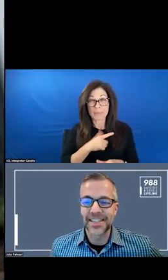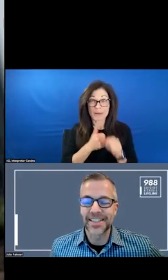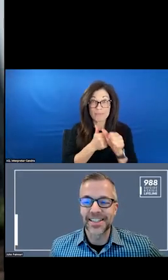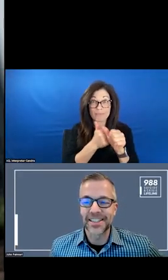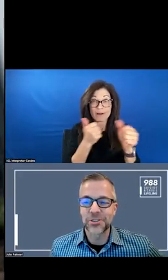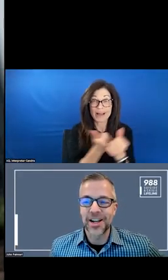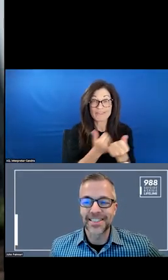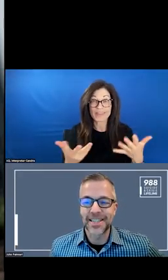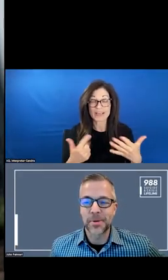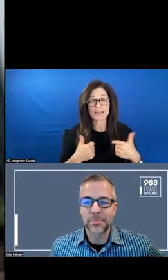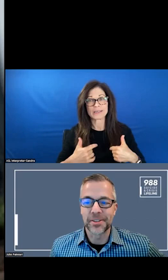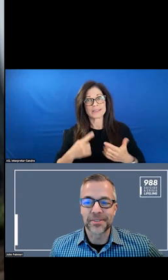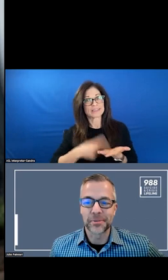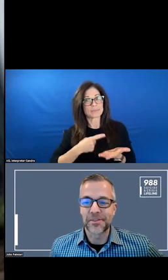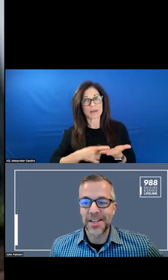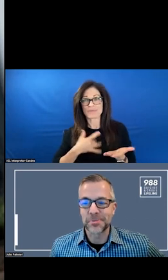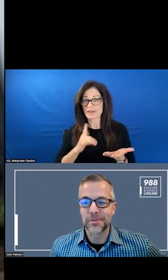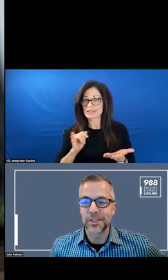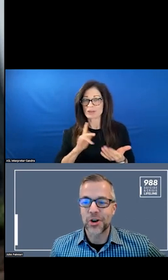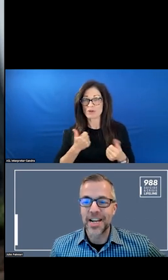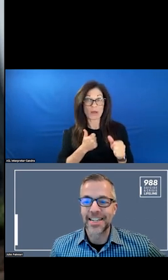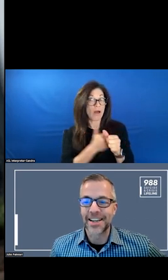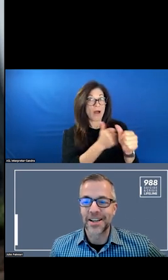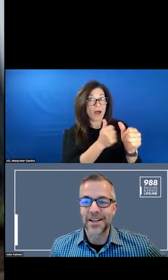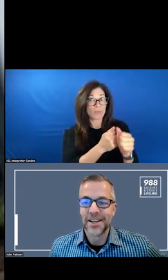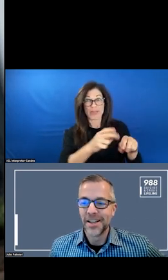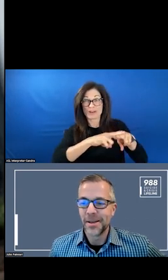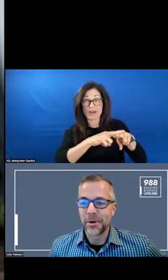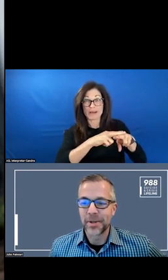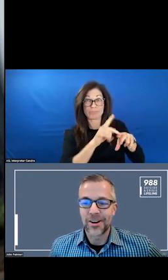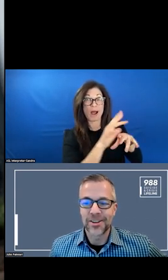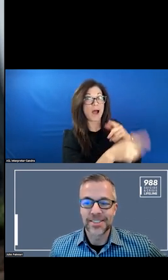LIKE TRYING TO KEEP UP WITH A FAST MOVING TRAIN, BUT WE ARE